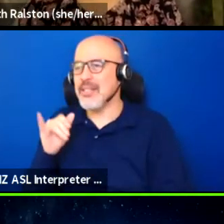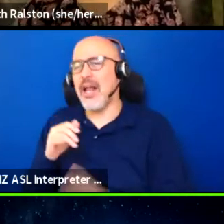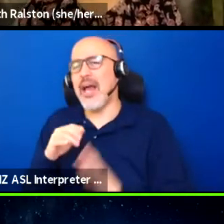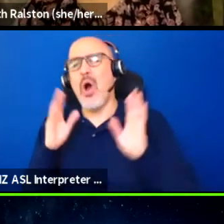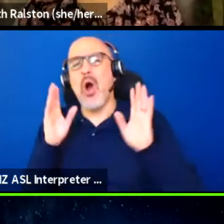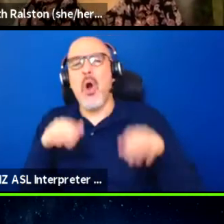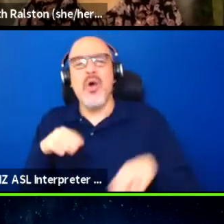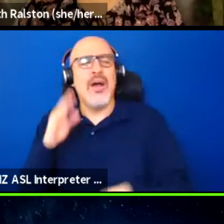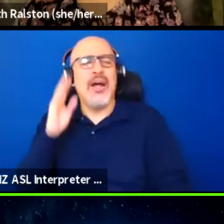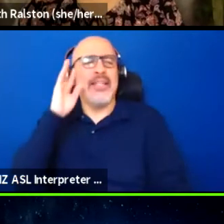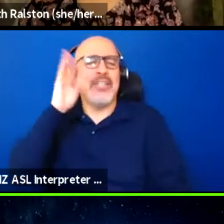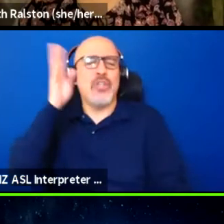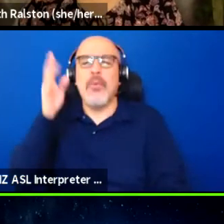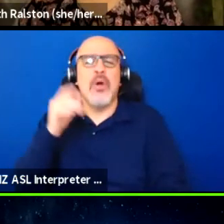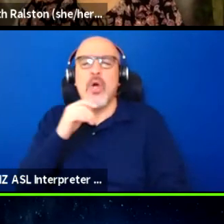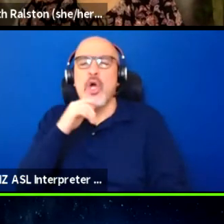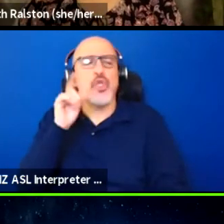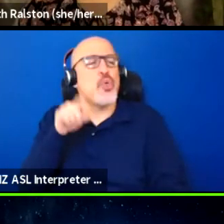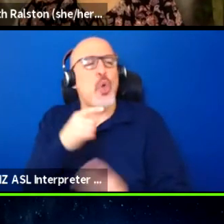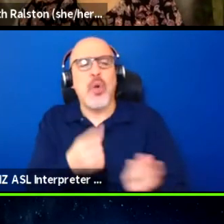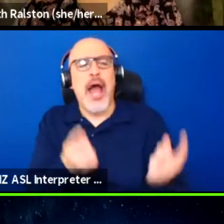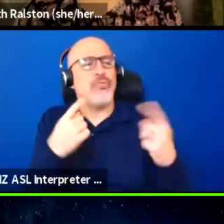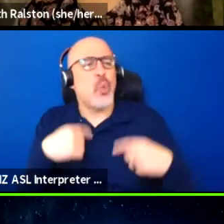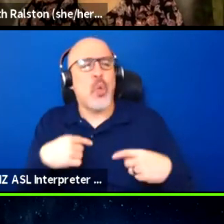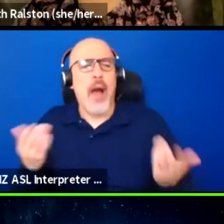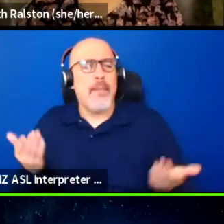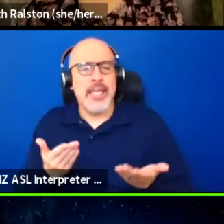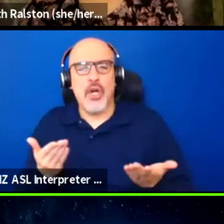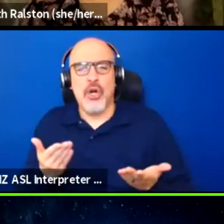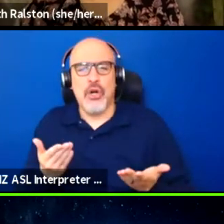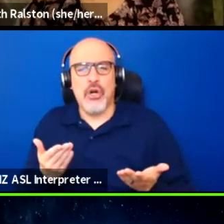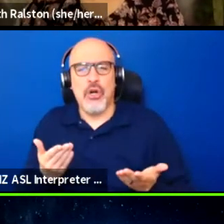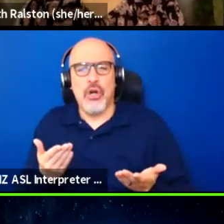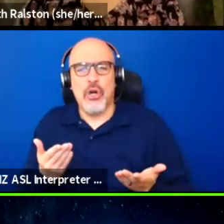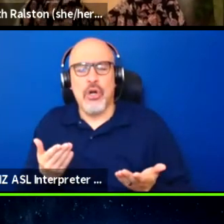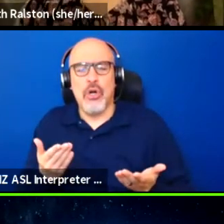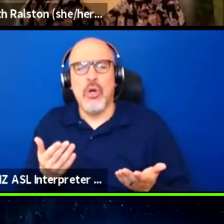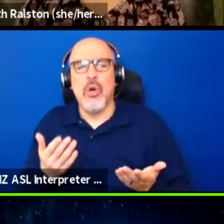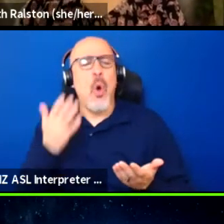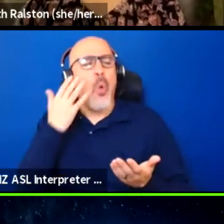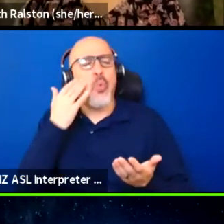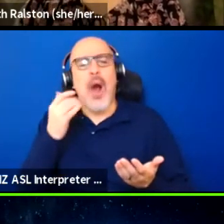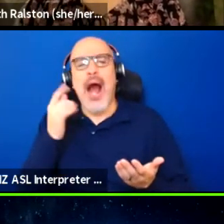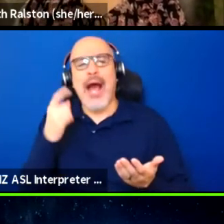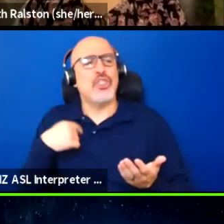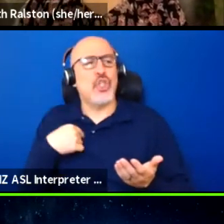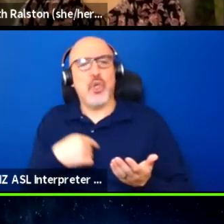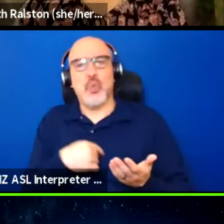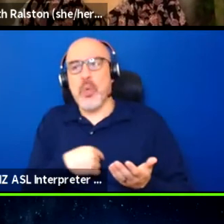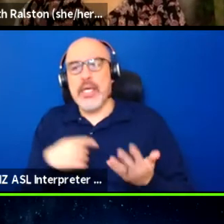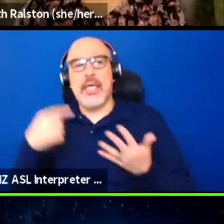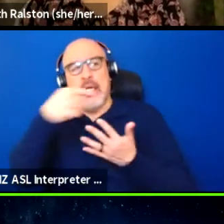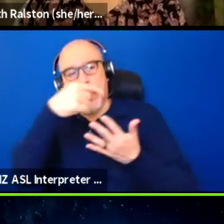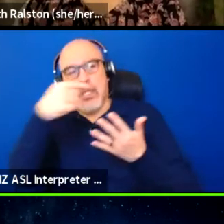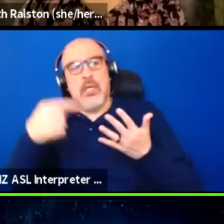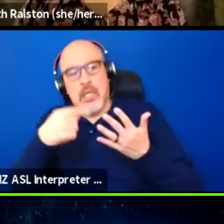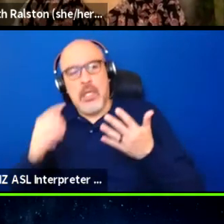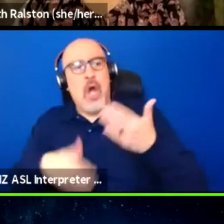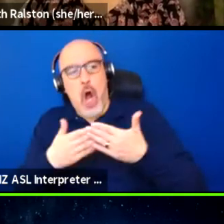You don't have to be here, so why should we go through all of this effort? Like, it's not your job.